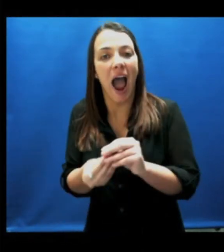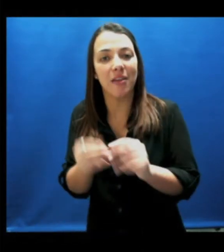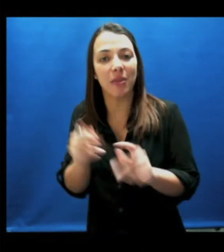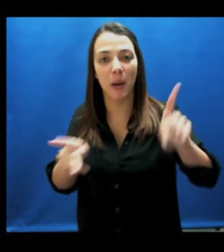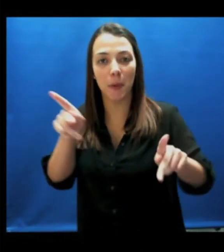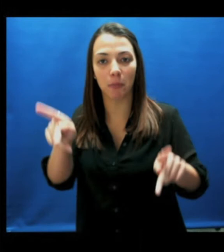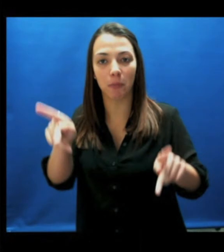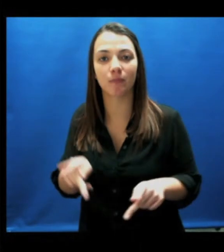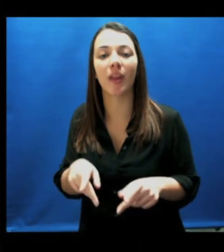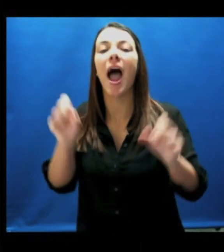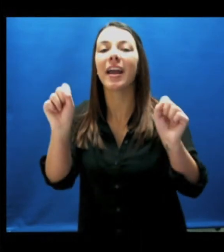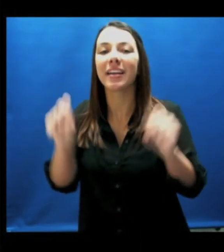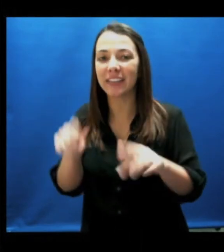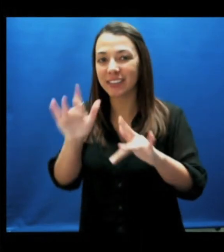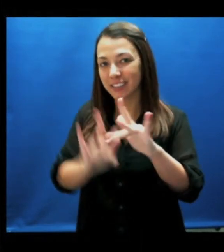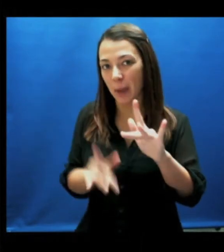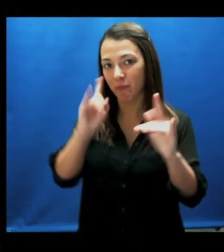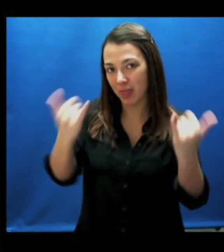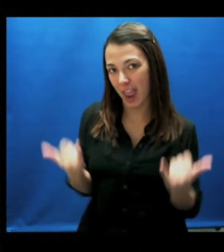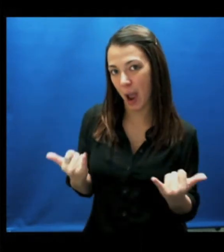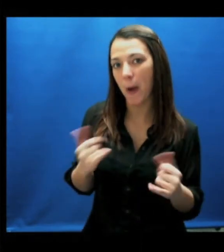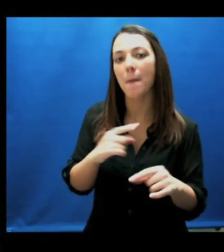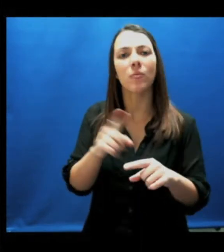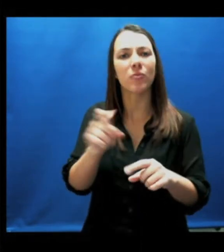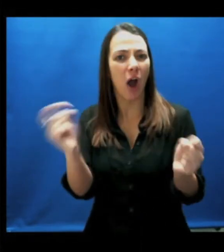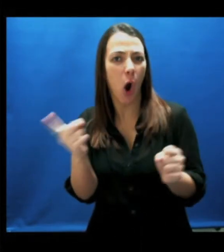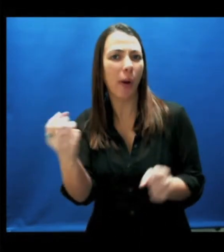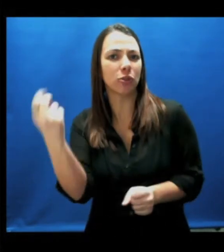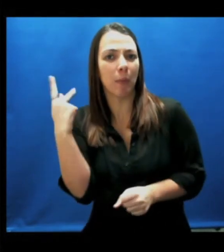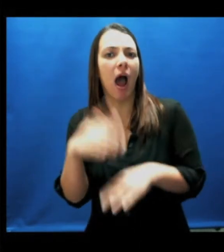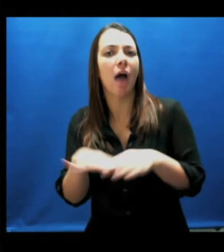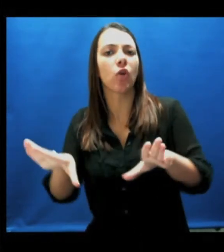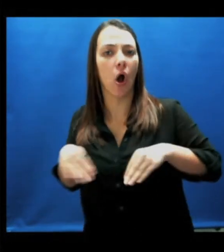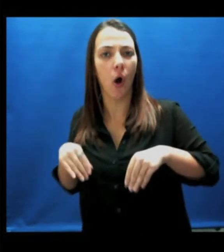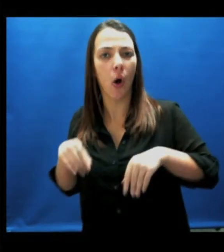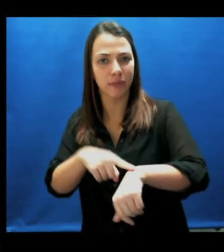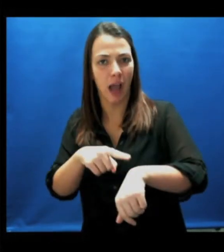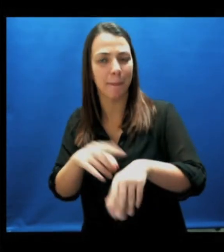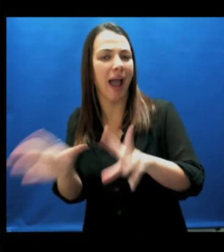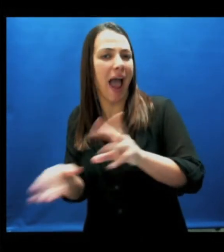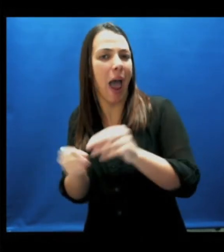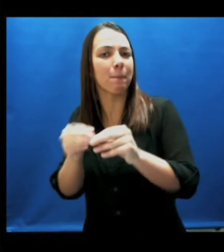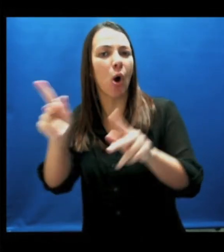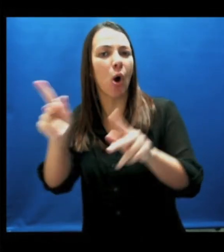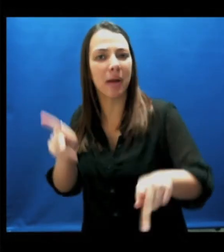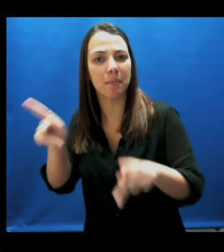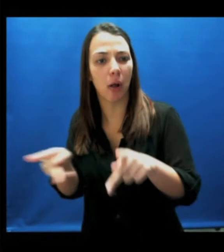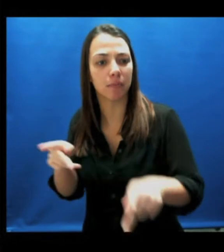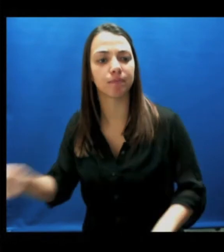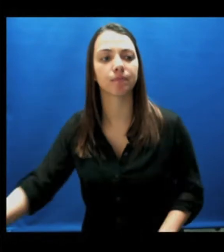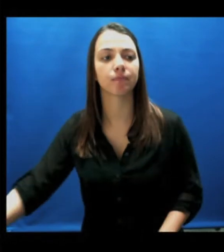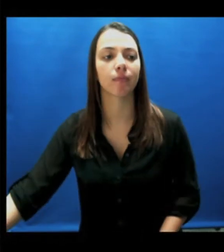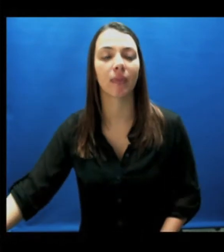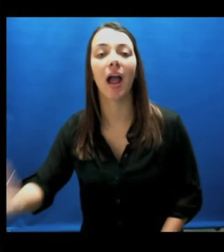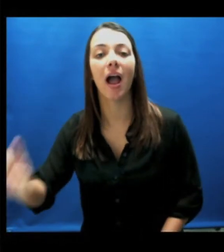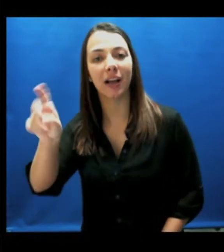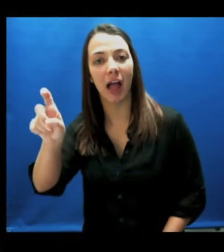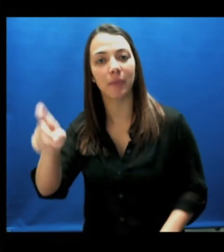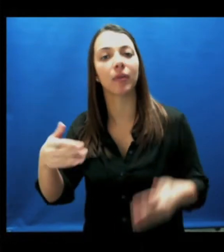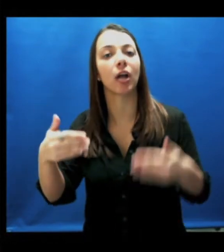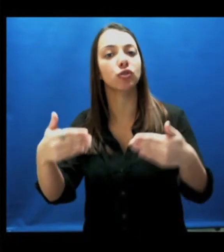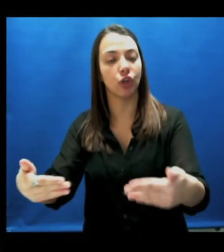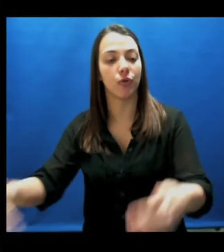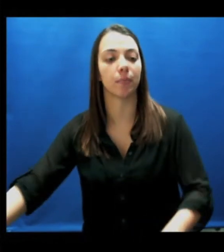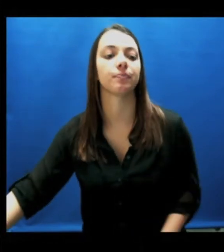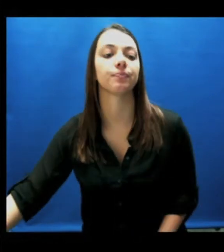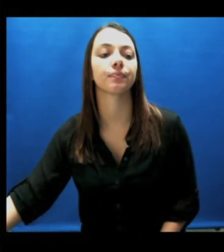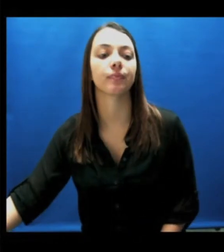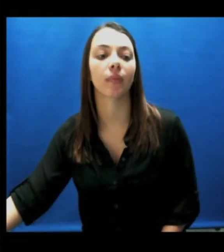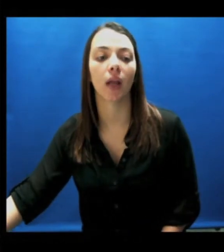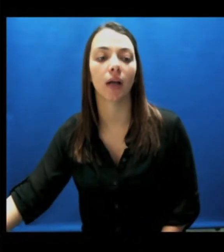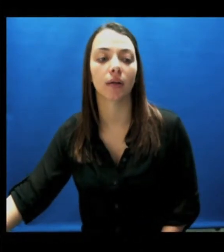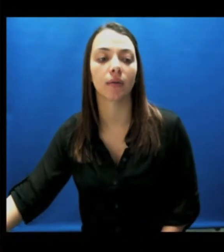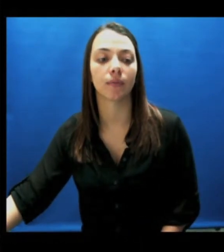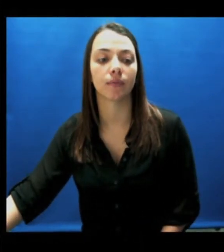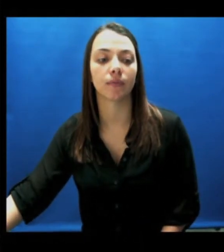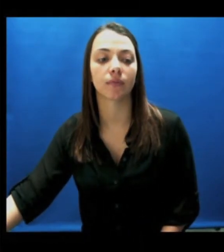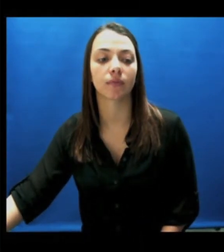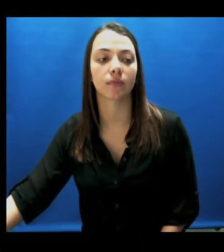"Add people." For now, we will skip over this step. You can go back to add people on your own time. Click "Continue"